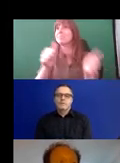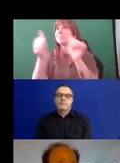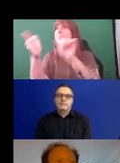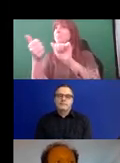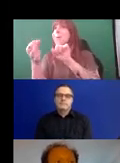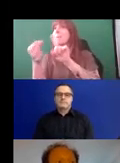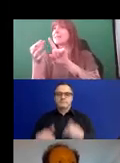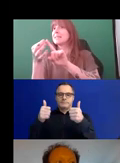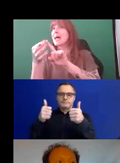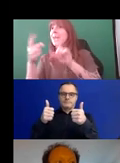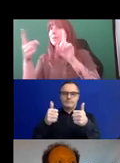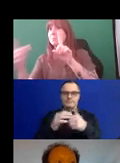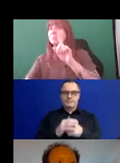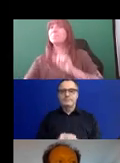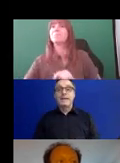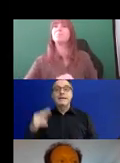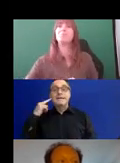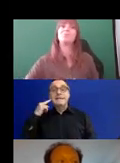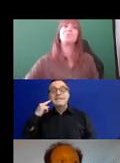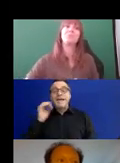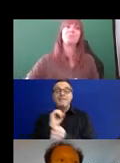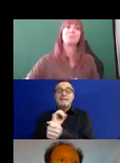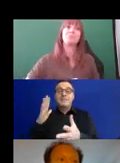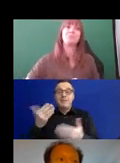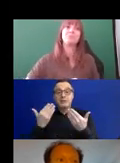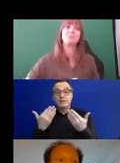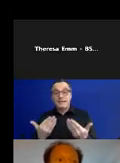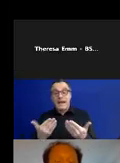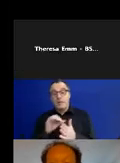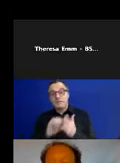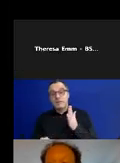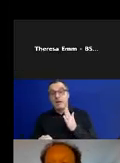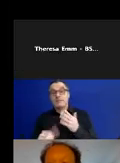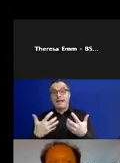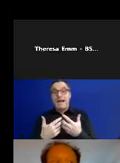liberation now; section begins with "Deaf people have been fighting for the right to communicate